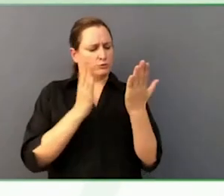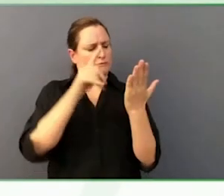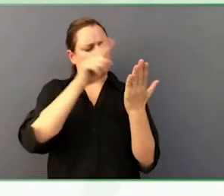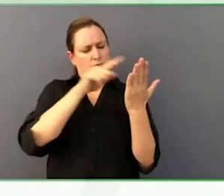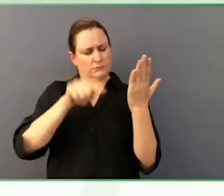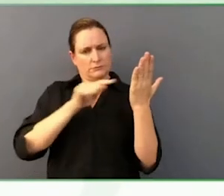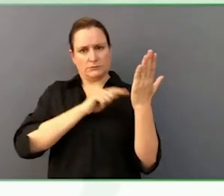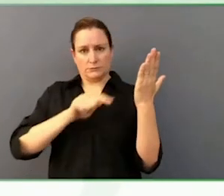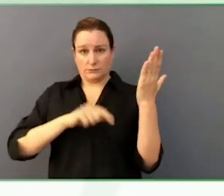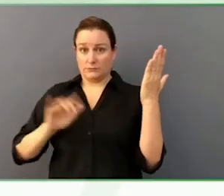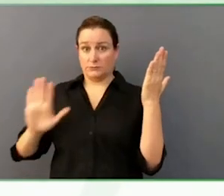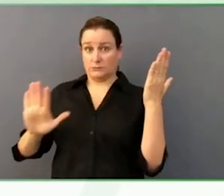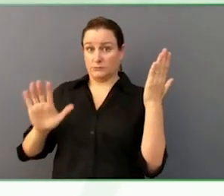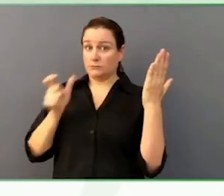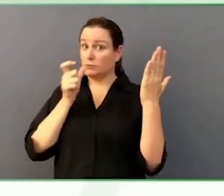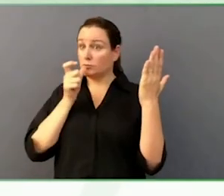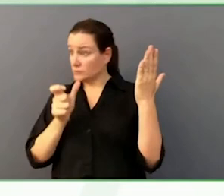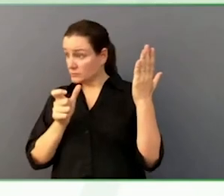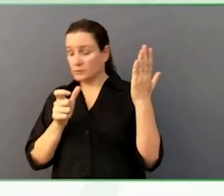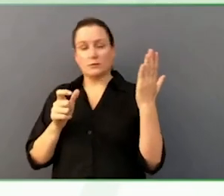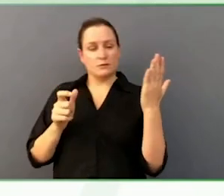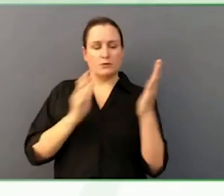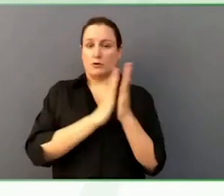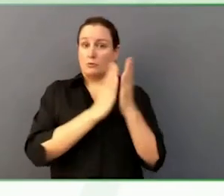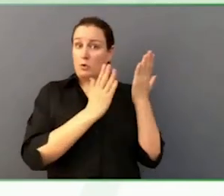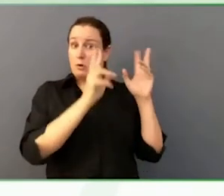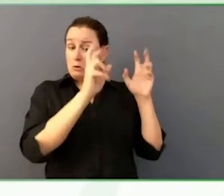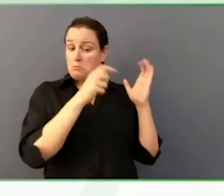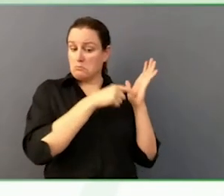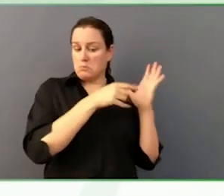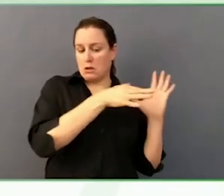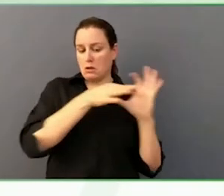that is the responsibility of his bedside caregivers.